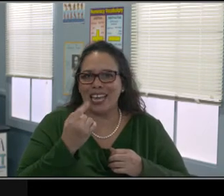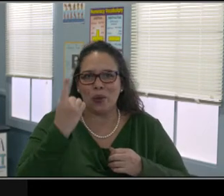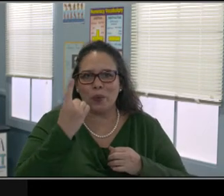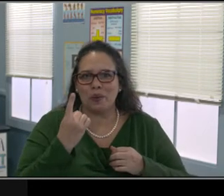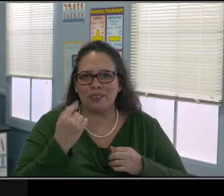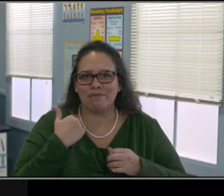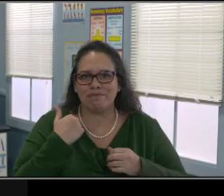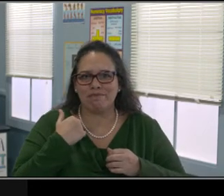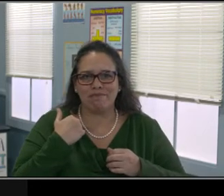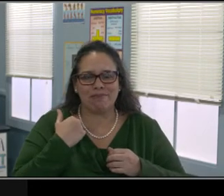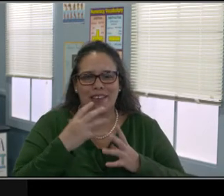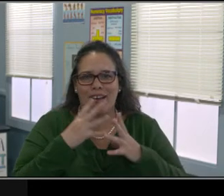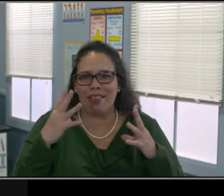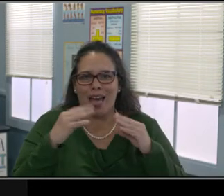I'm still learning like everyone else.